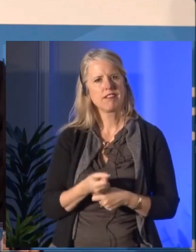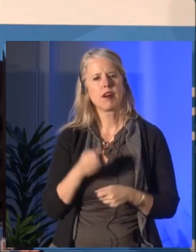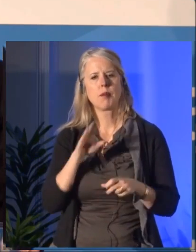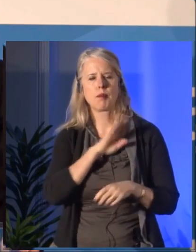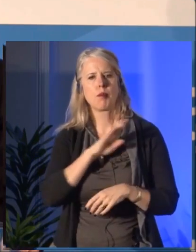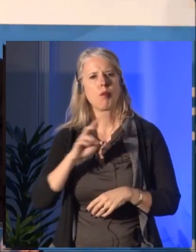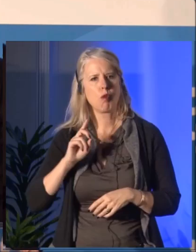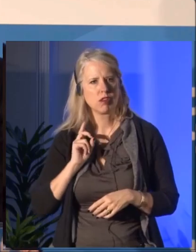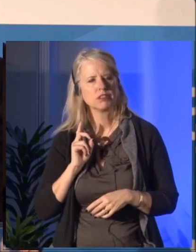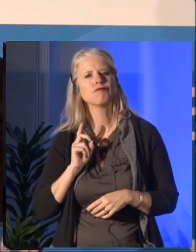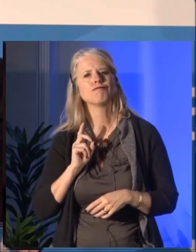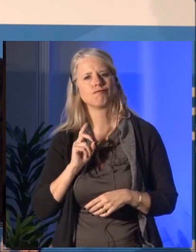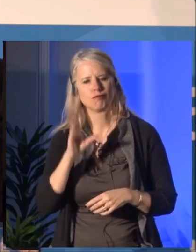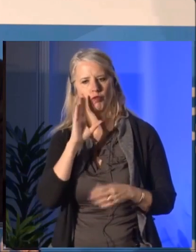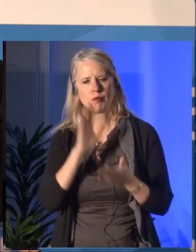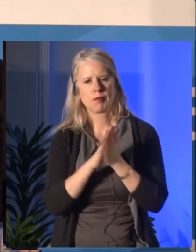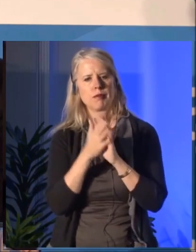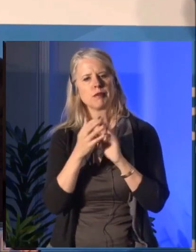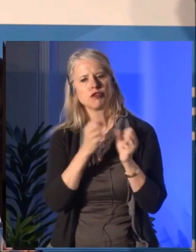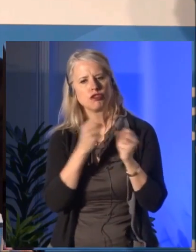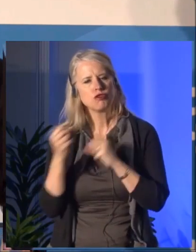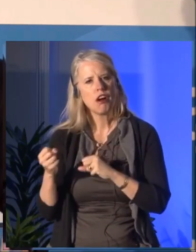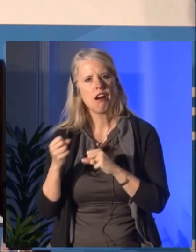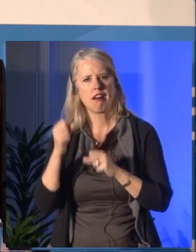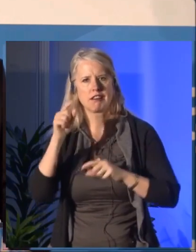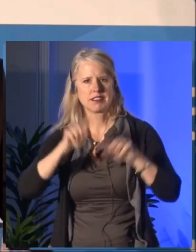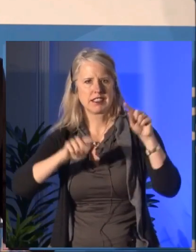for governance professionals of Canada.